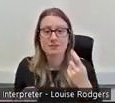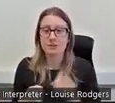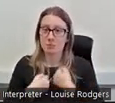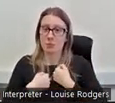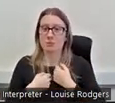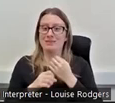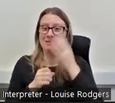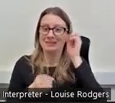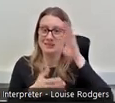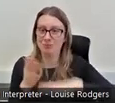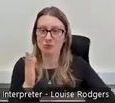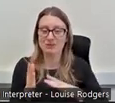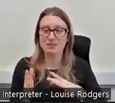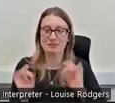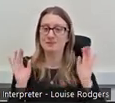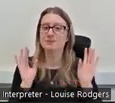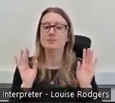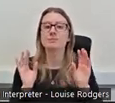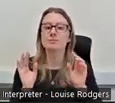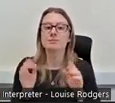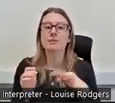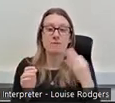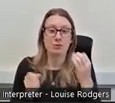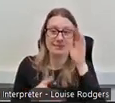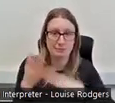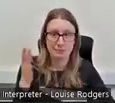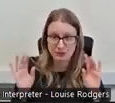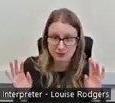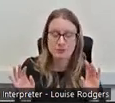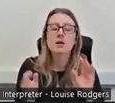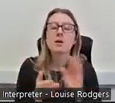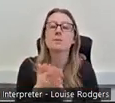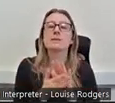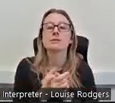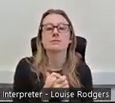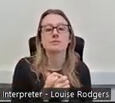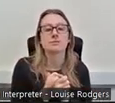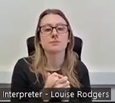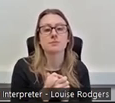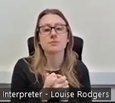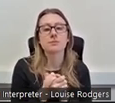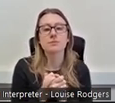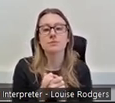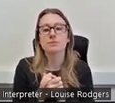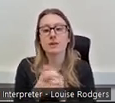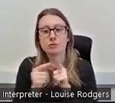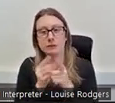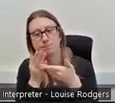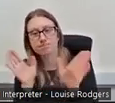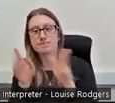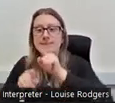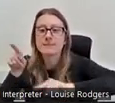life and my volunteer experience. So I think when it comes to diversifying volunteers for projects,